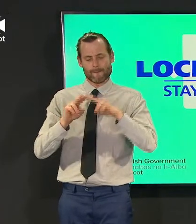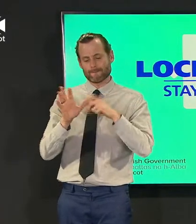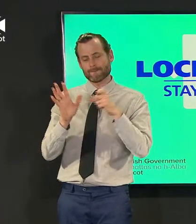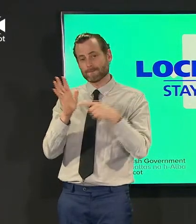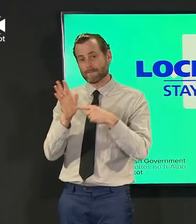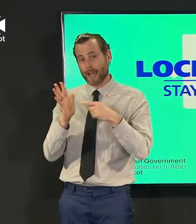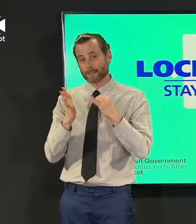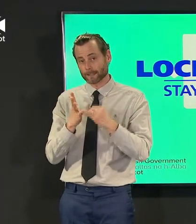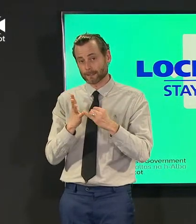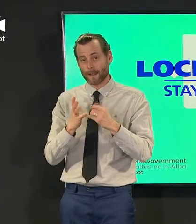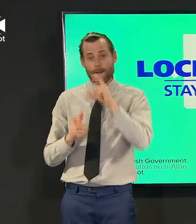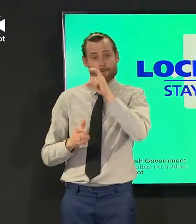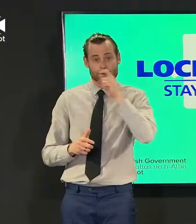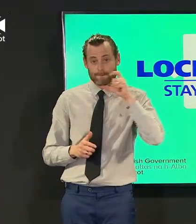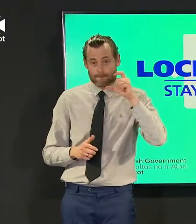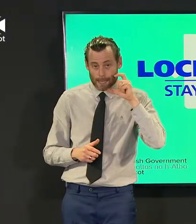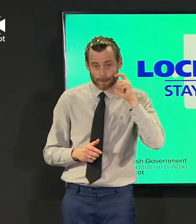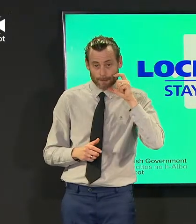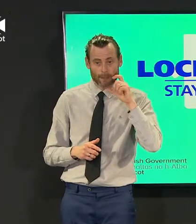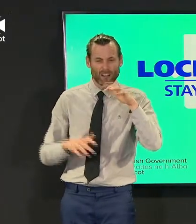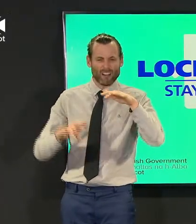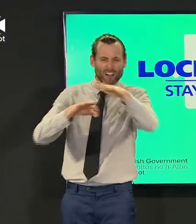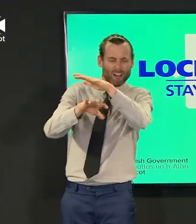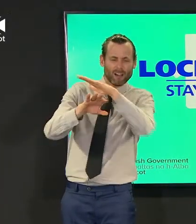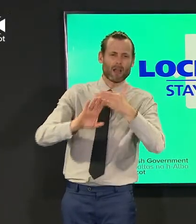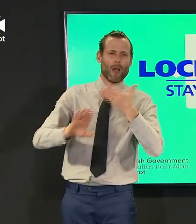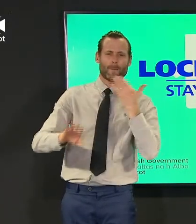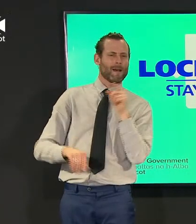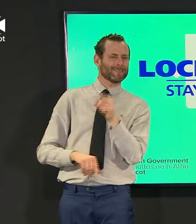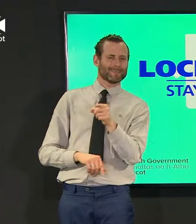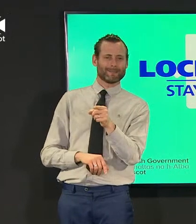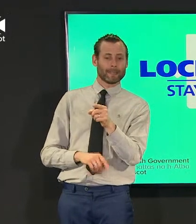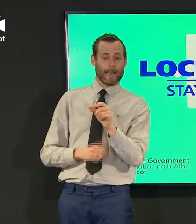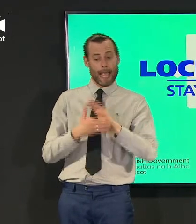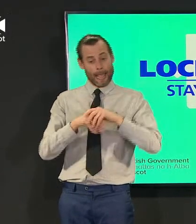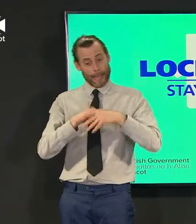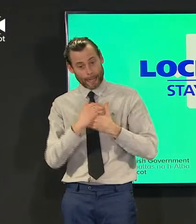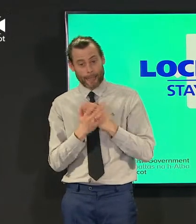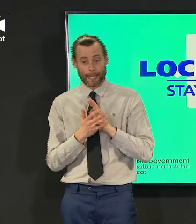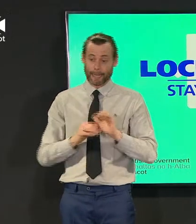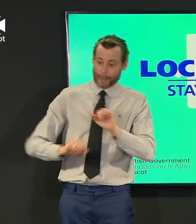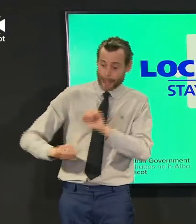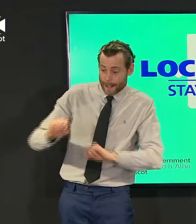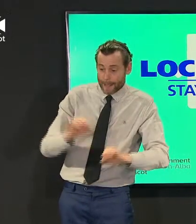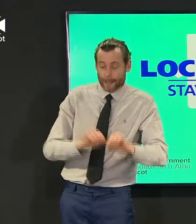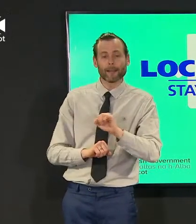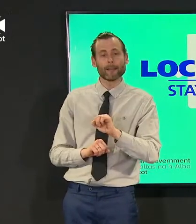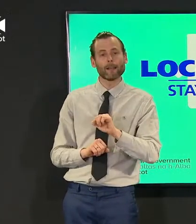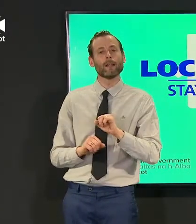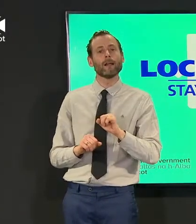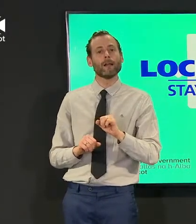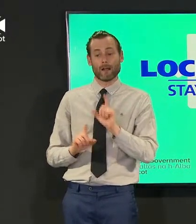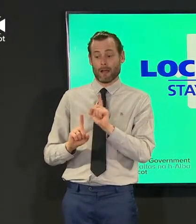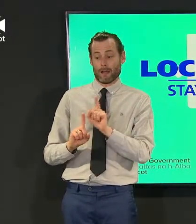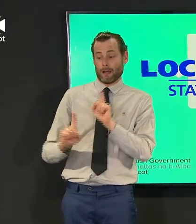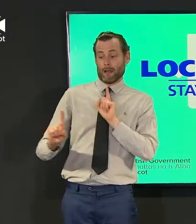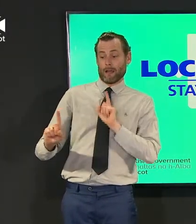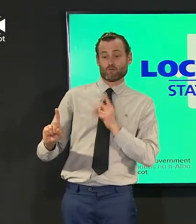face coverings you avoid crowded places you clean hands and hard surfaces you stay two meters away